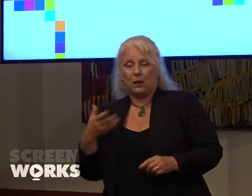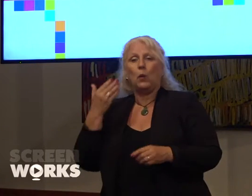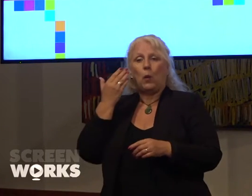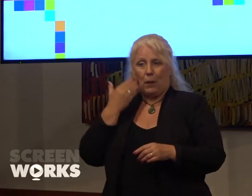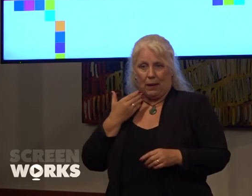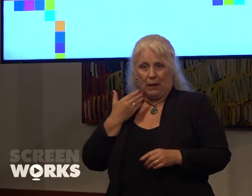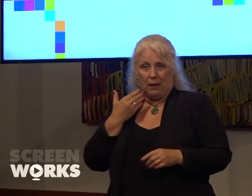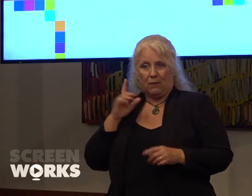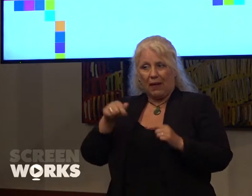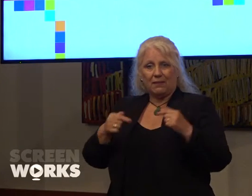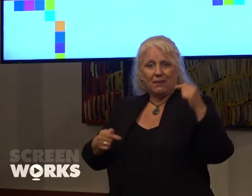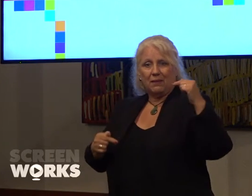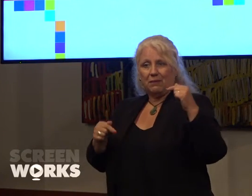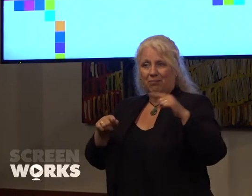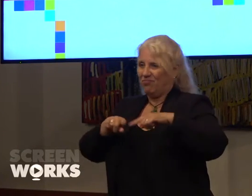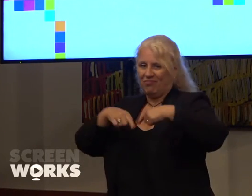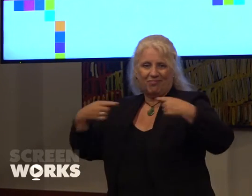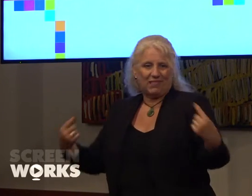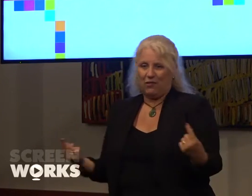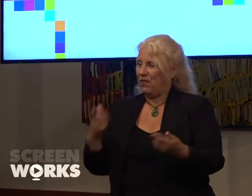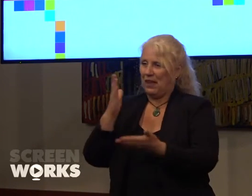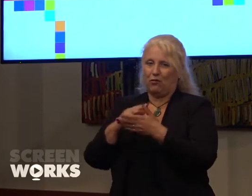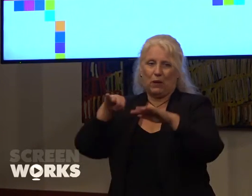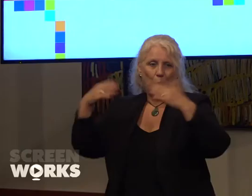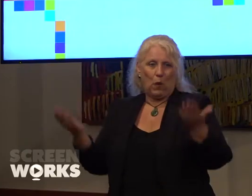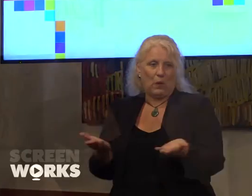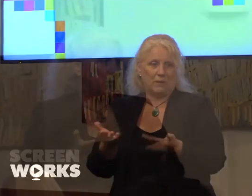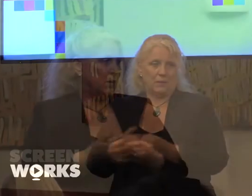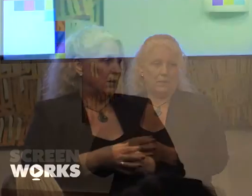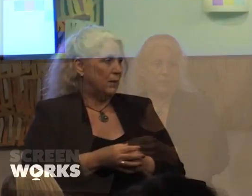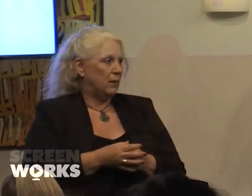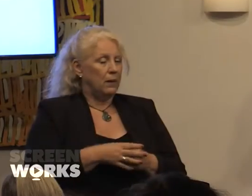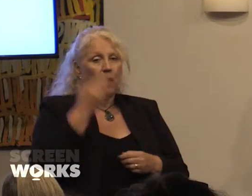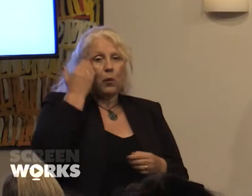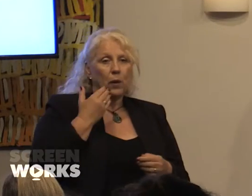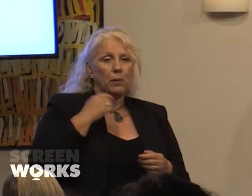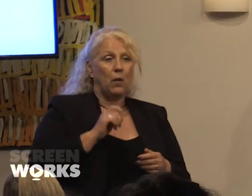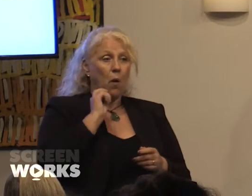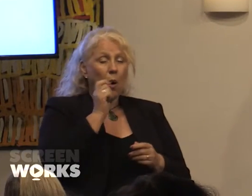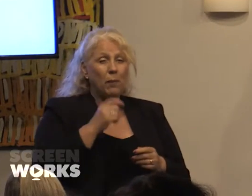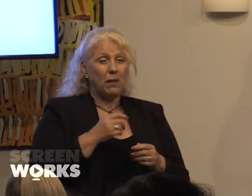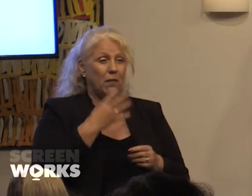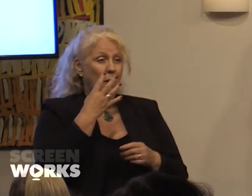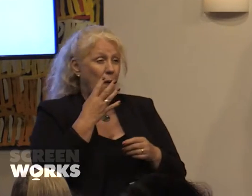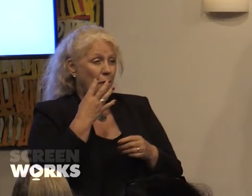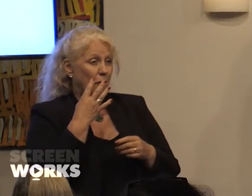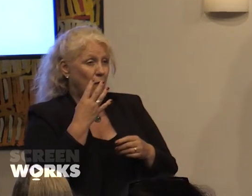in contrast to the real world. Females are almost four times as likely as males to